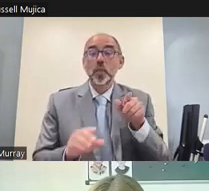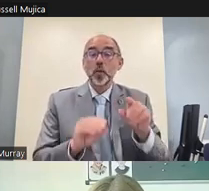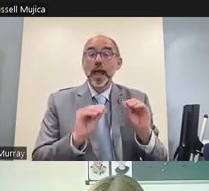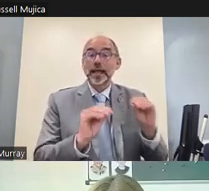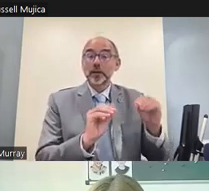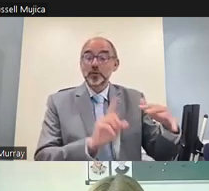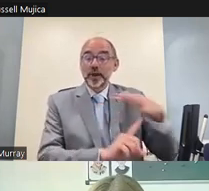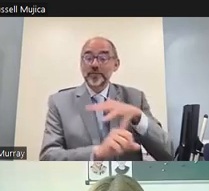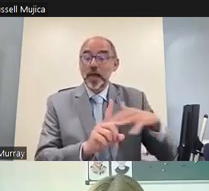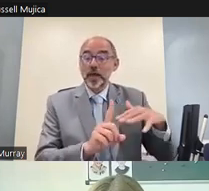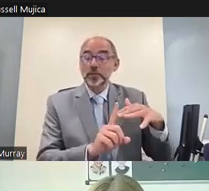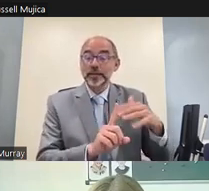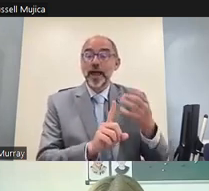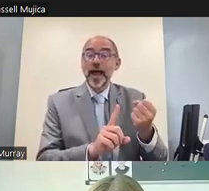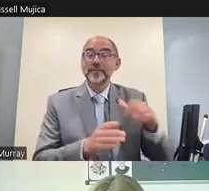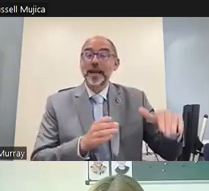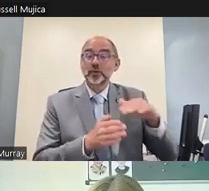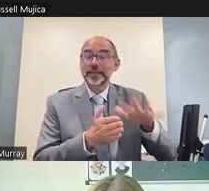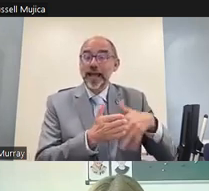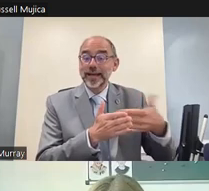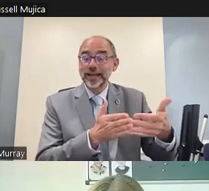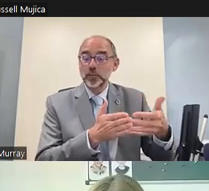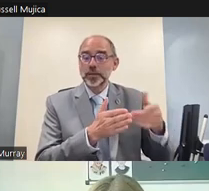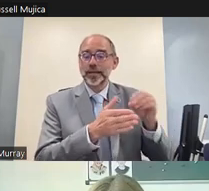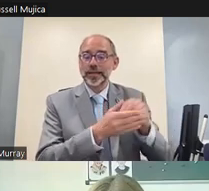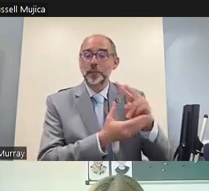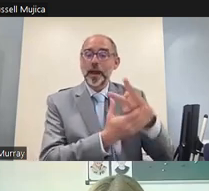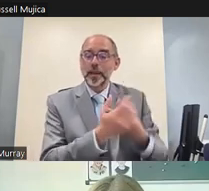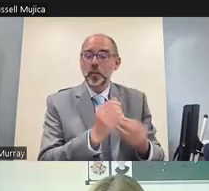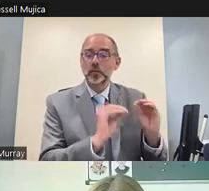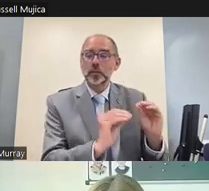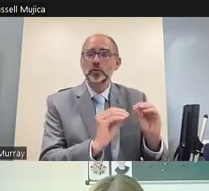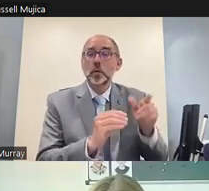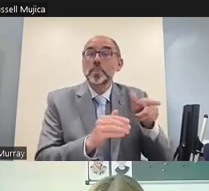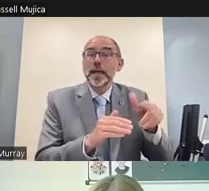of where they were in the world those educational settings which we which used their national sign